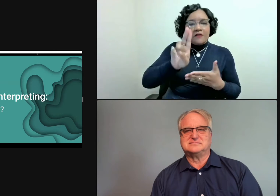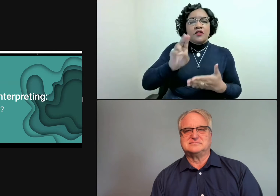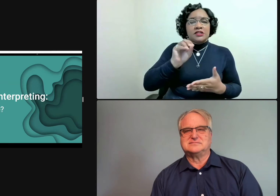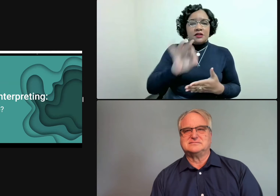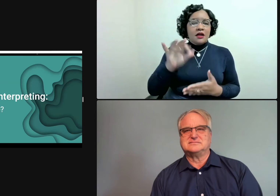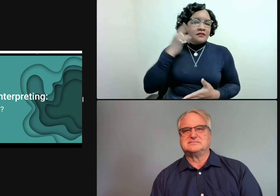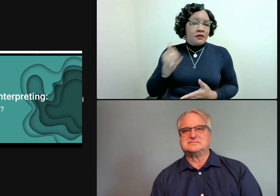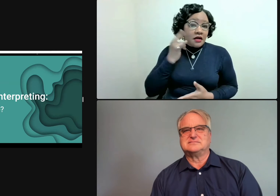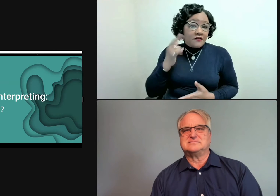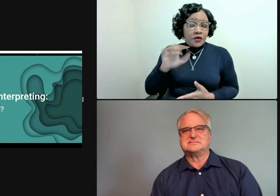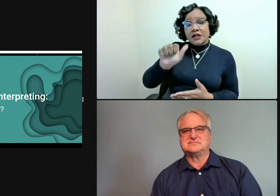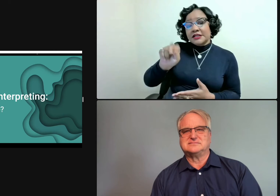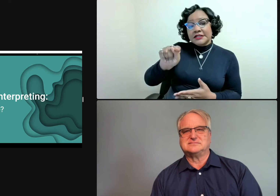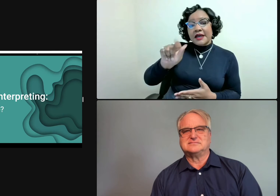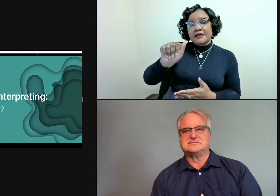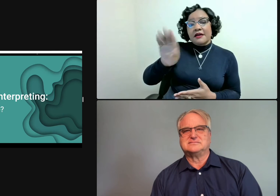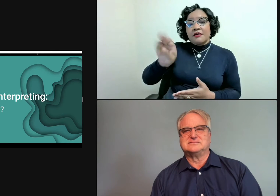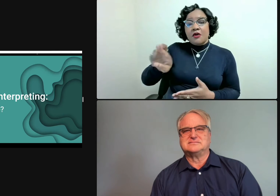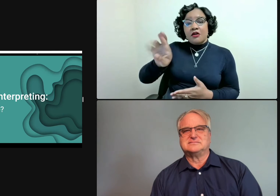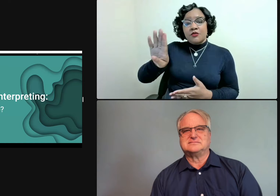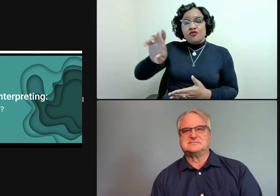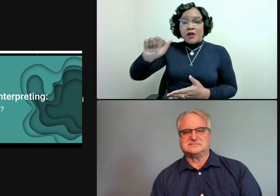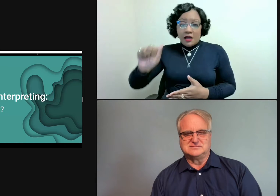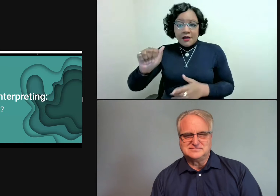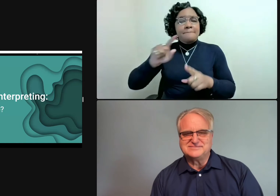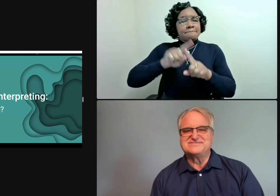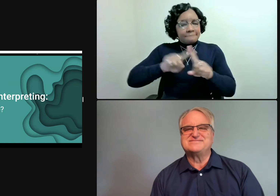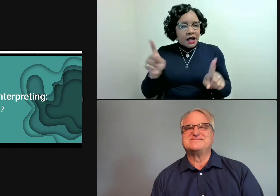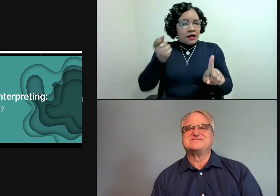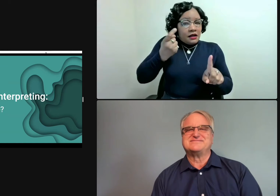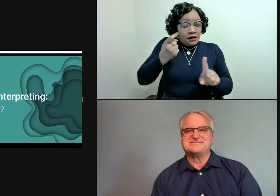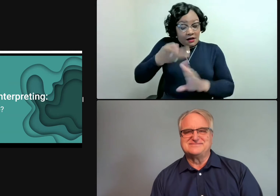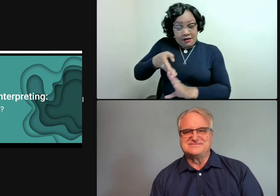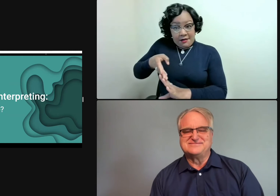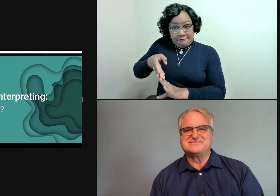I do currently work at the University of California, the Santa Barbara location.